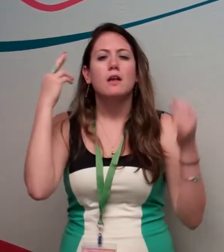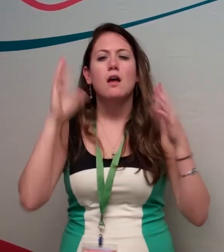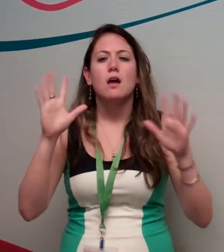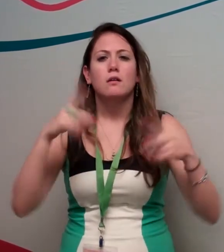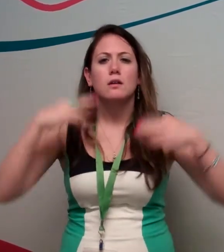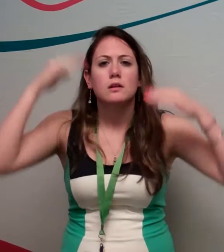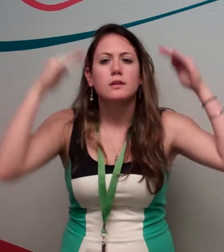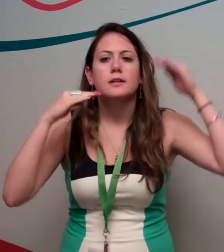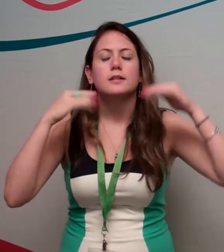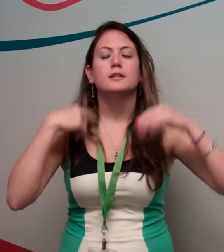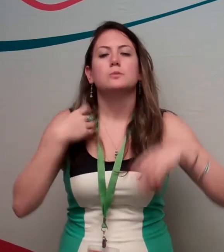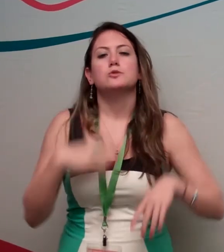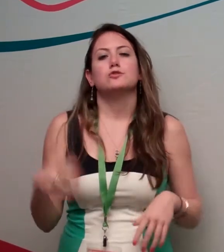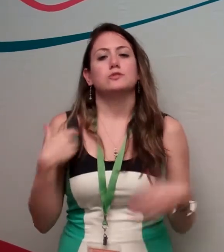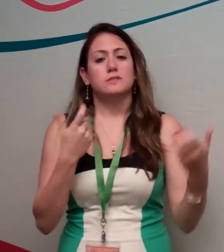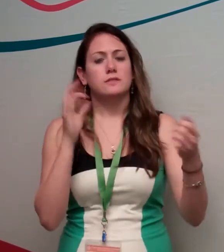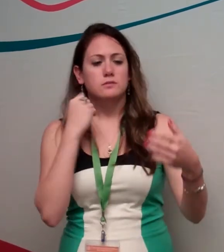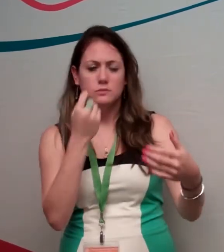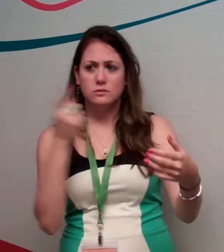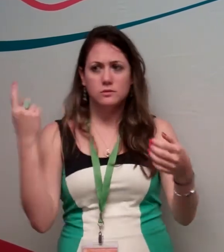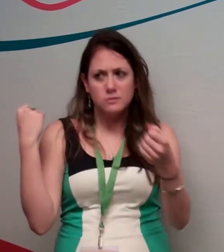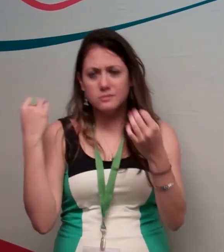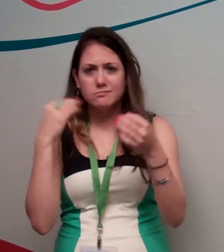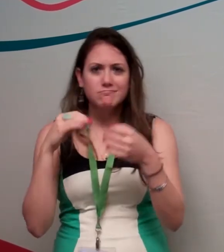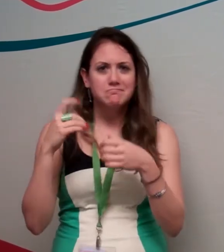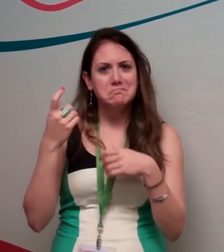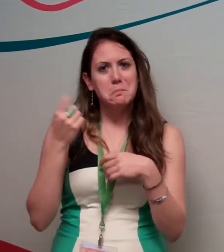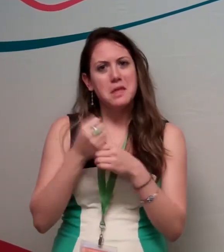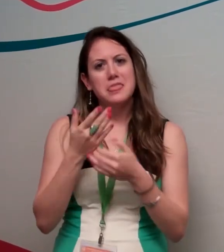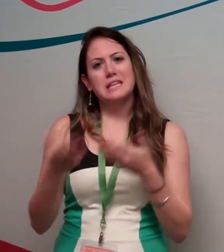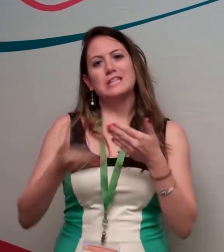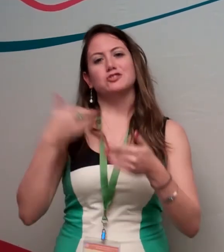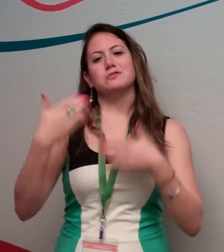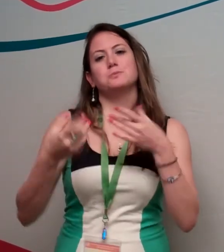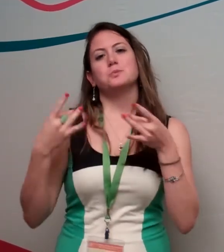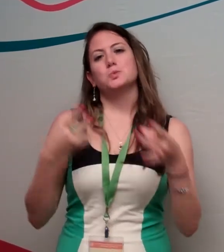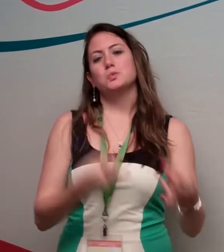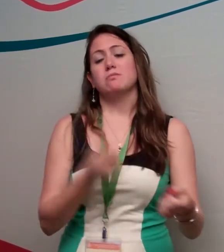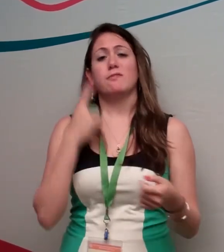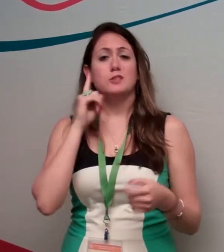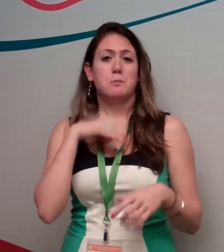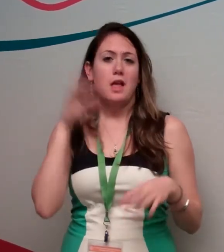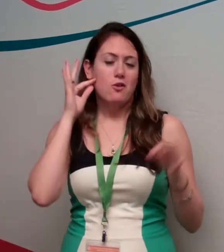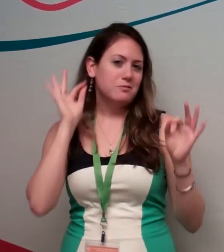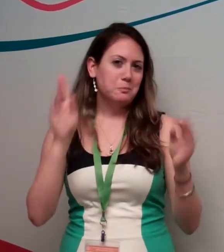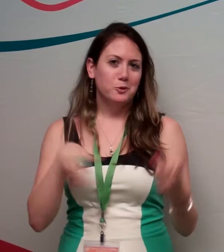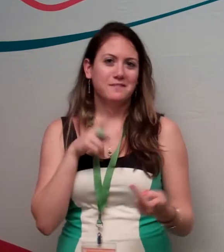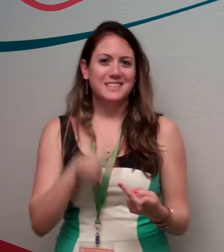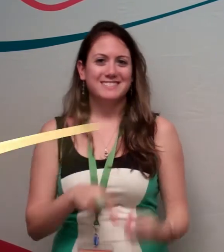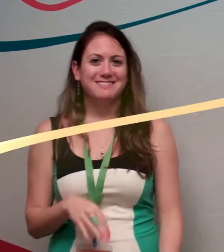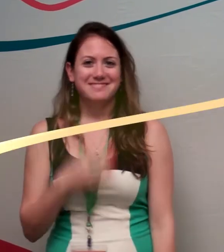I wish I could just use AVIA to make sure they understand what I want and make it easier and smoother to get my hair done perfectly. Thank you.